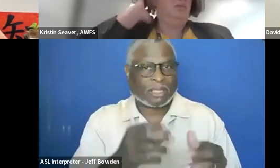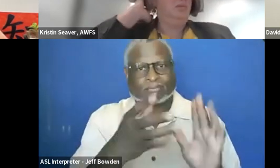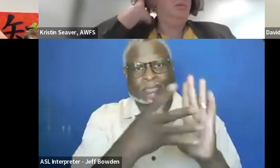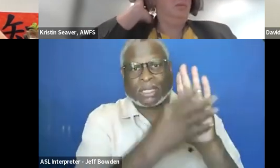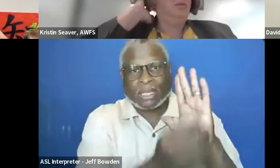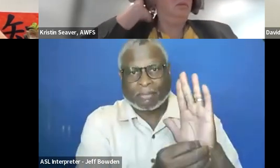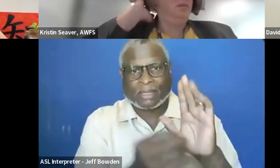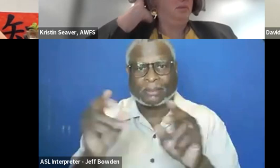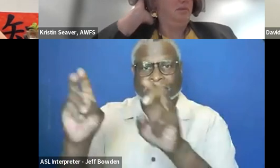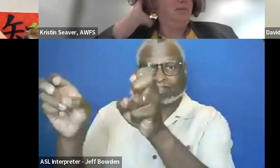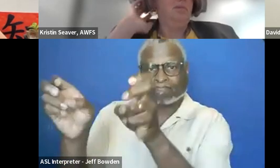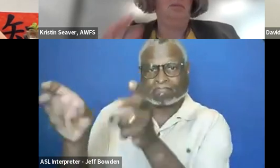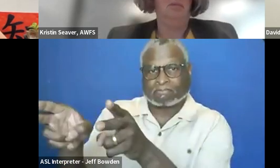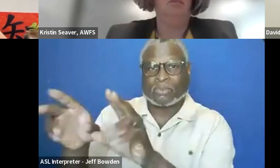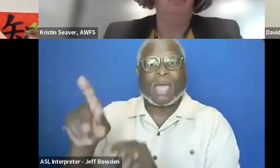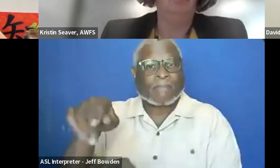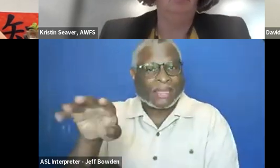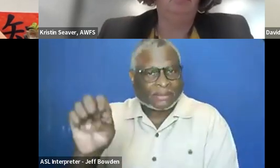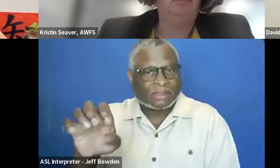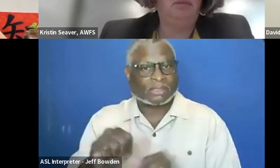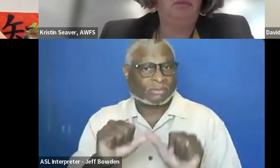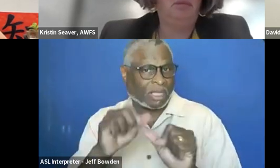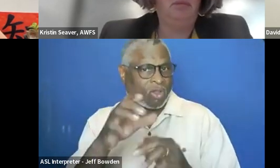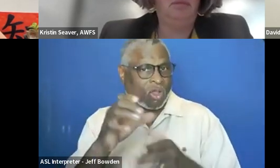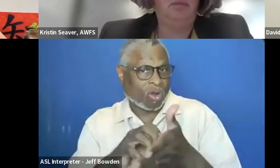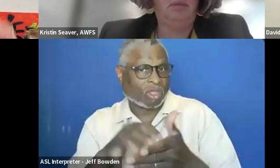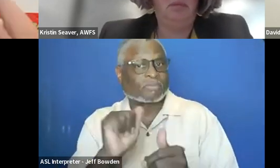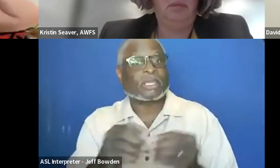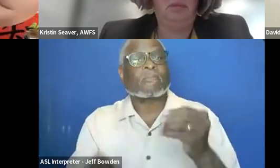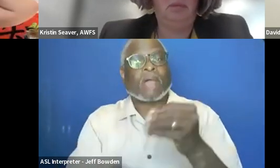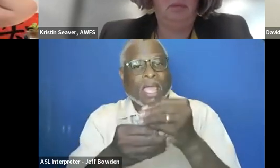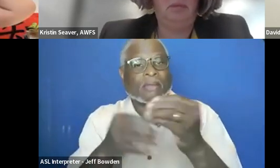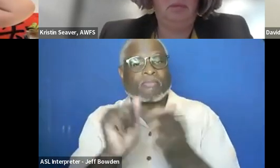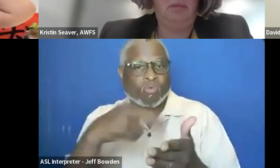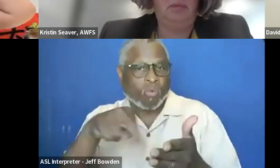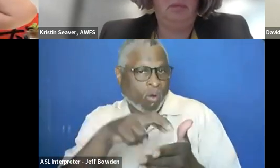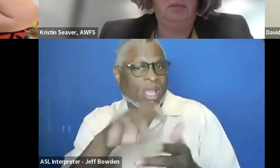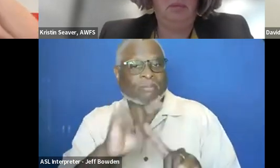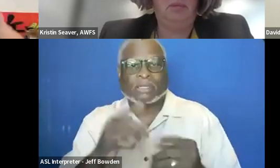and like the new sustainability clause could be like a final rule, but it is going to take a while for the workforce